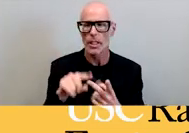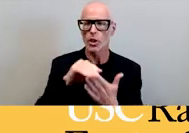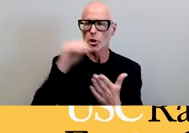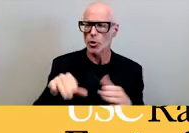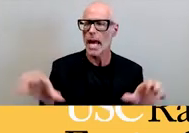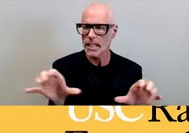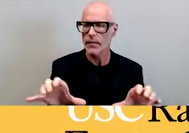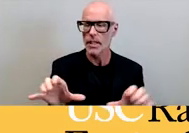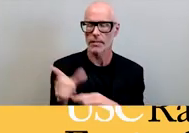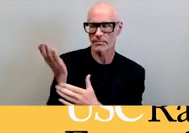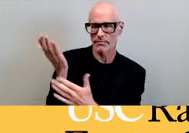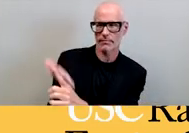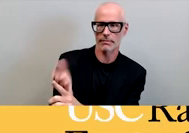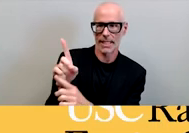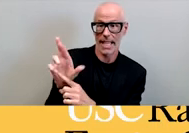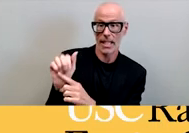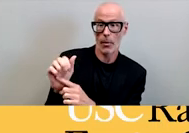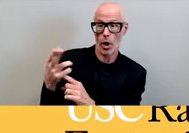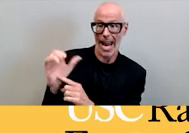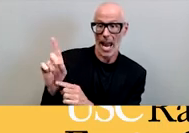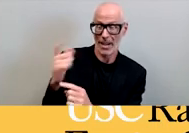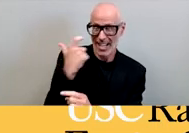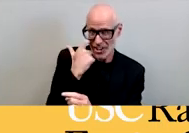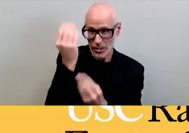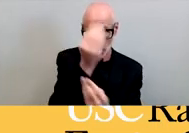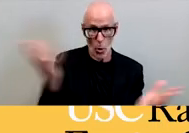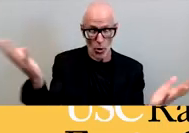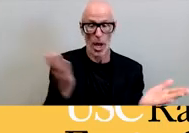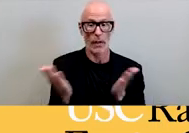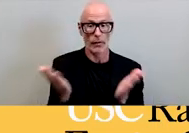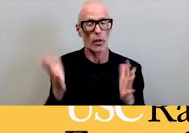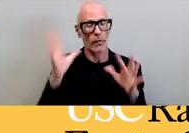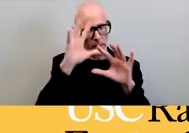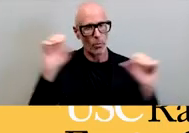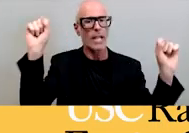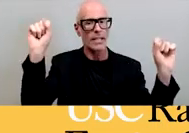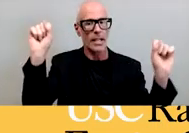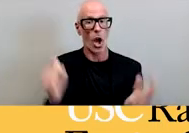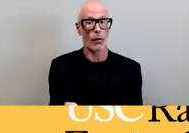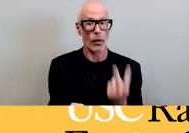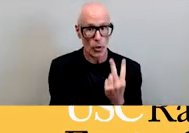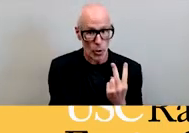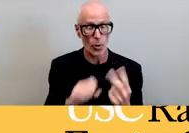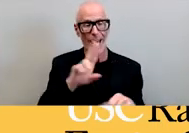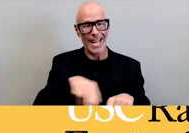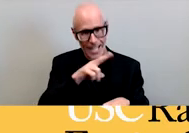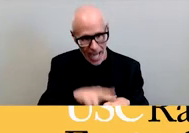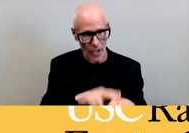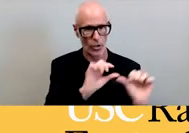Debra hammond just told you that i've now served as president of two national associations in the